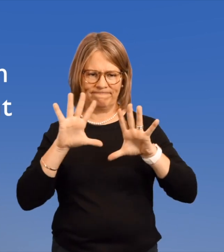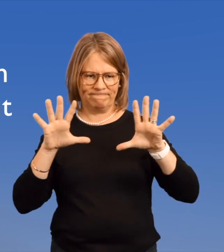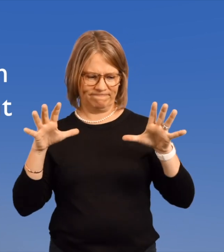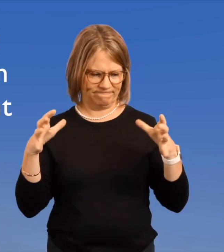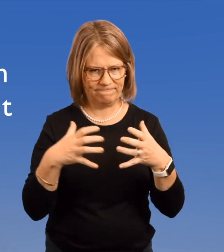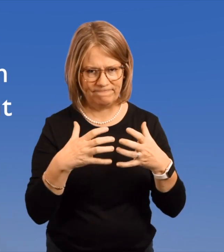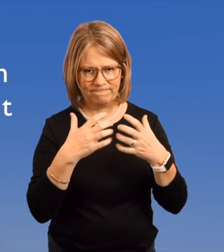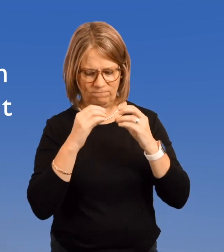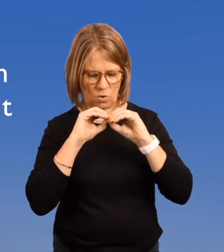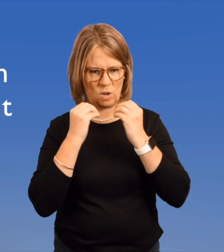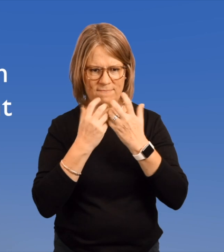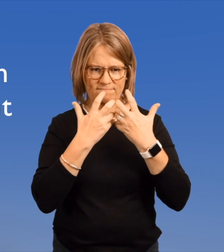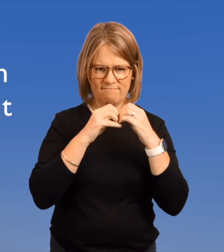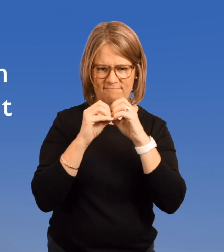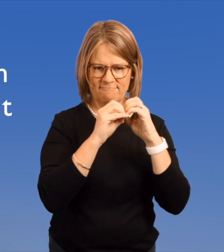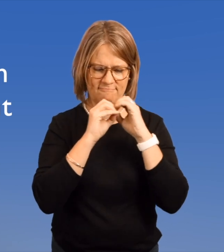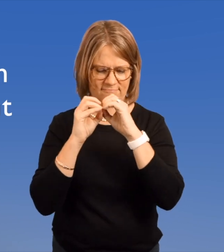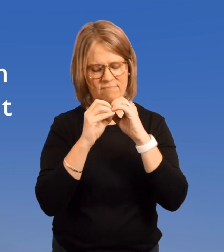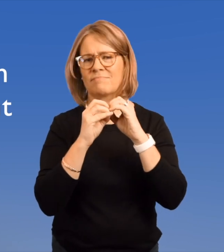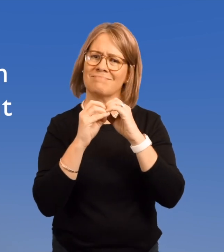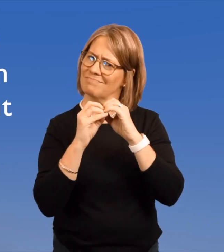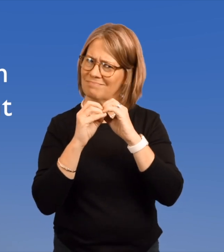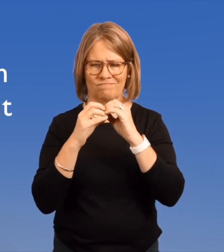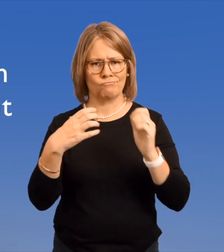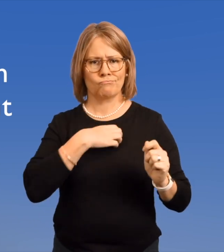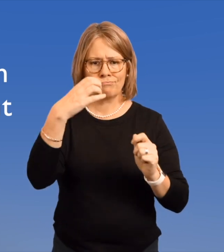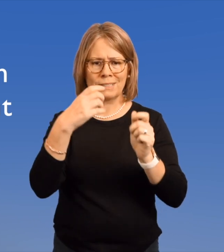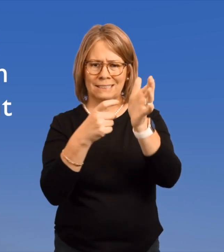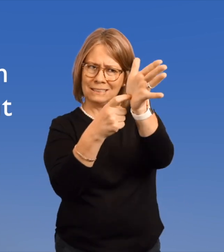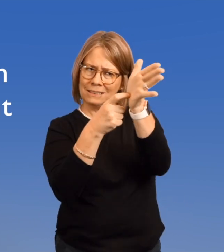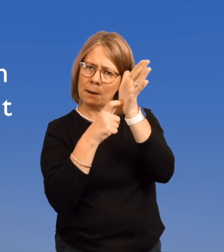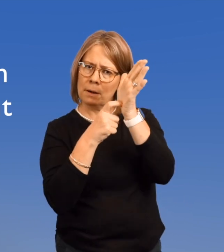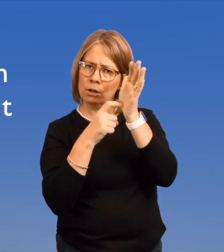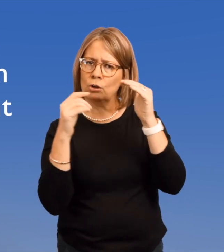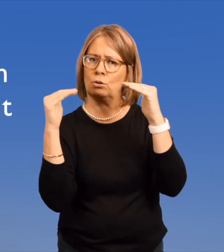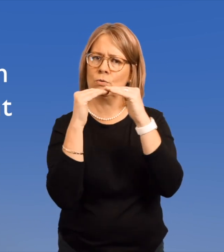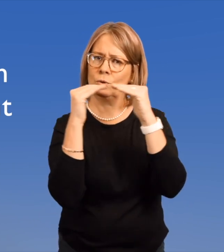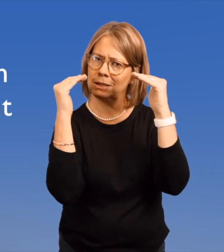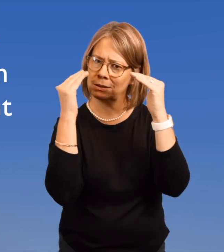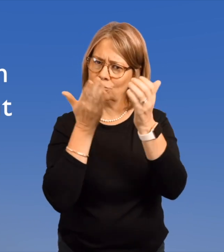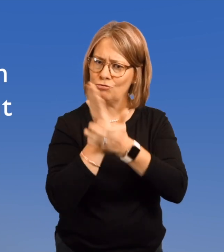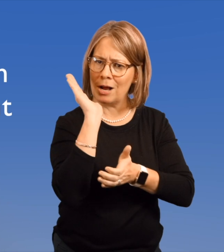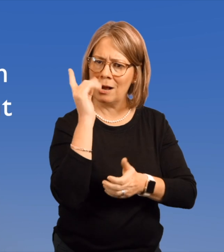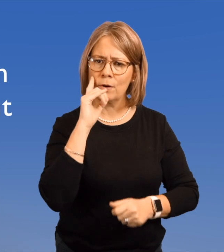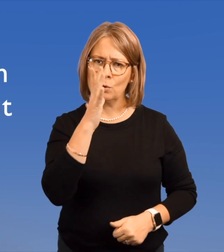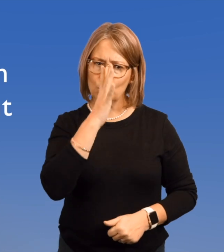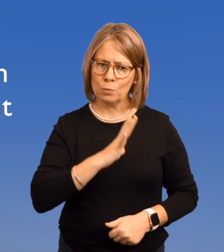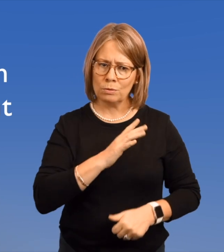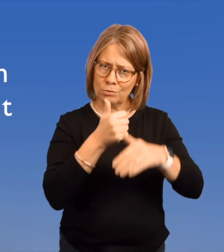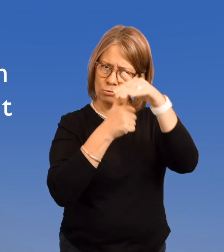through which many women organized to demand equal rights for women --